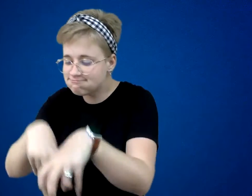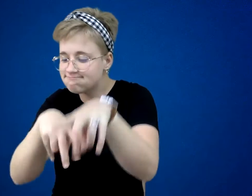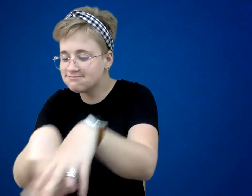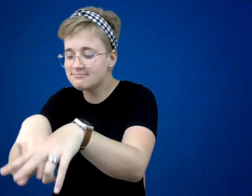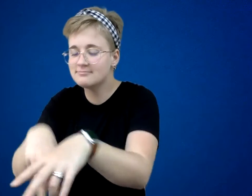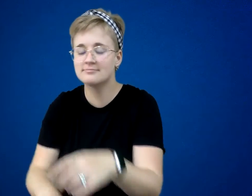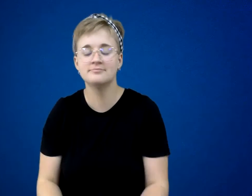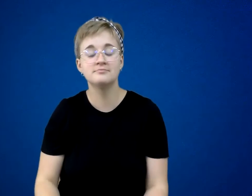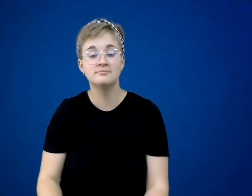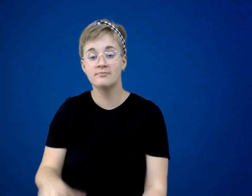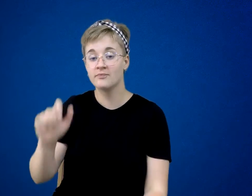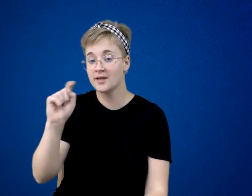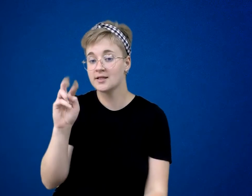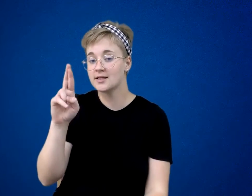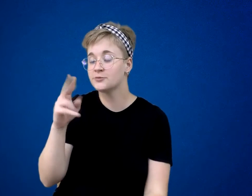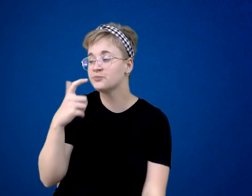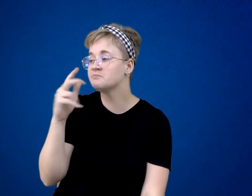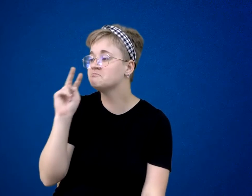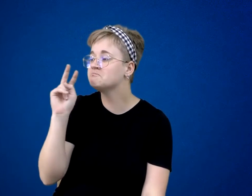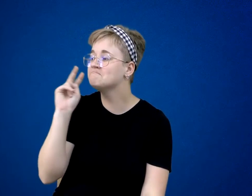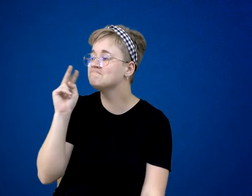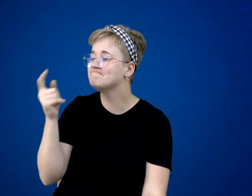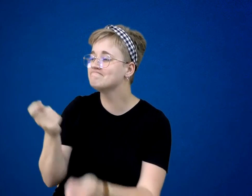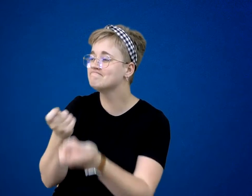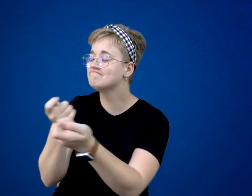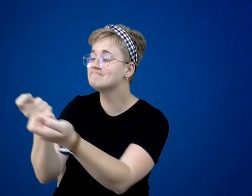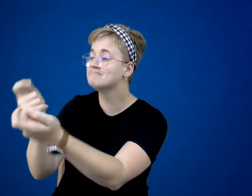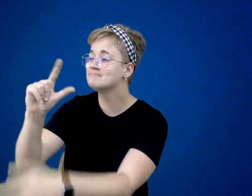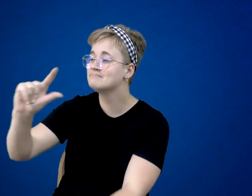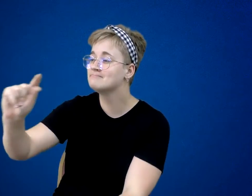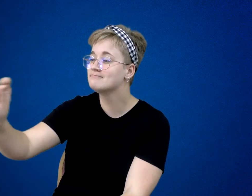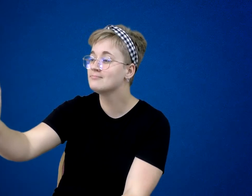Lester watched the departing sled for a long time before he yelled, “Good luck, son!”